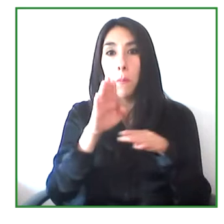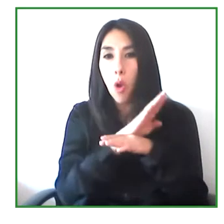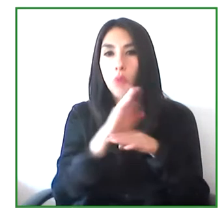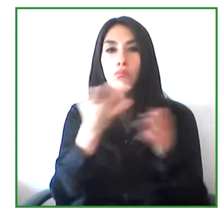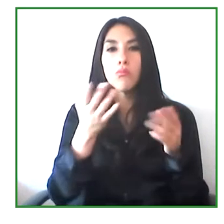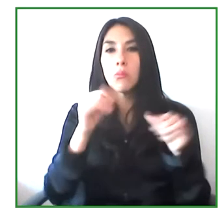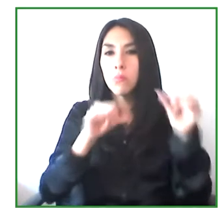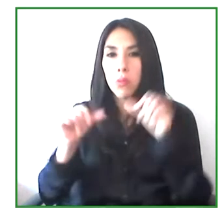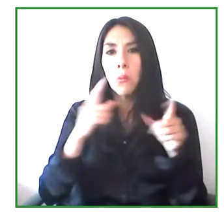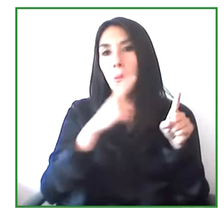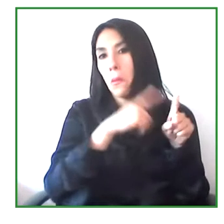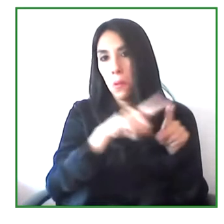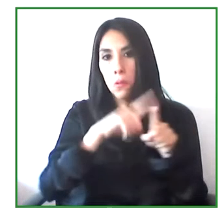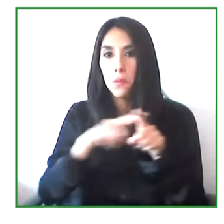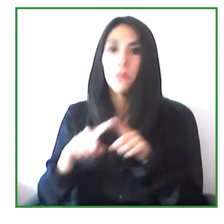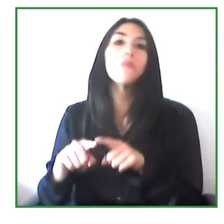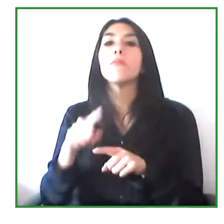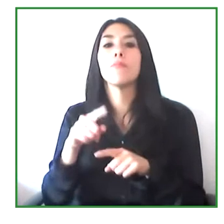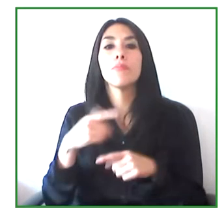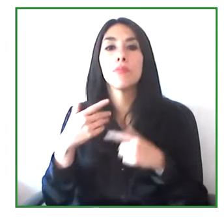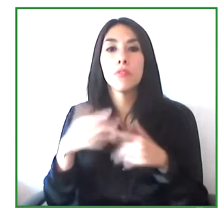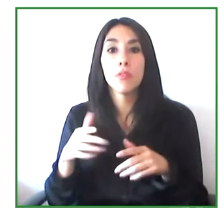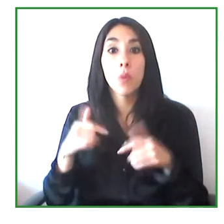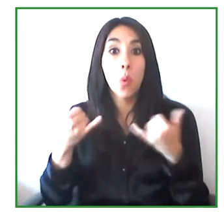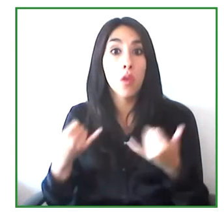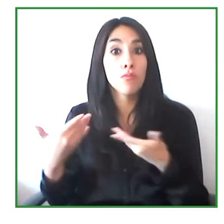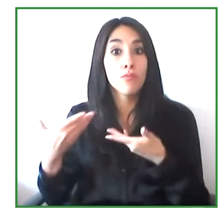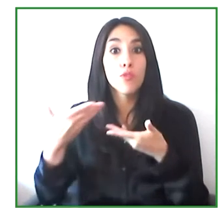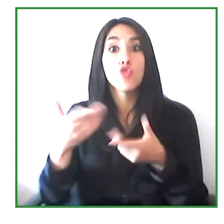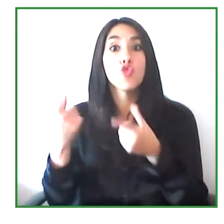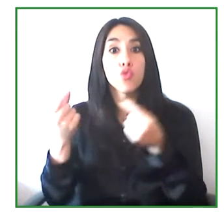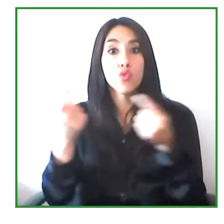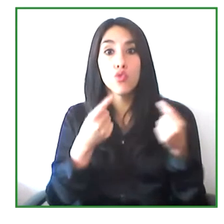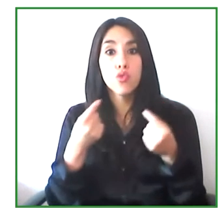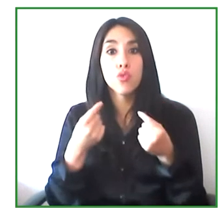initiative that seeks to identify and implement innovative solutions. That.